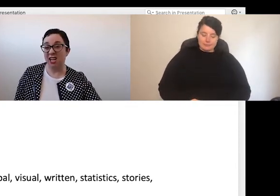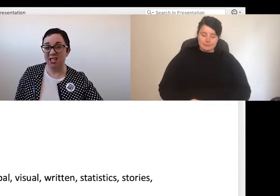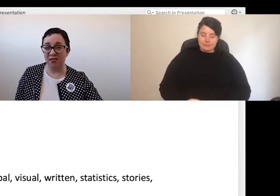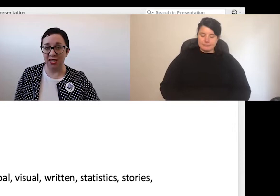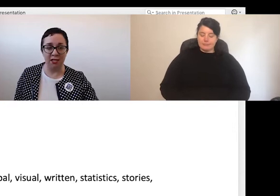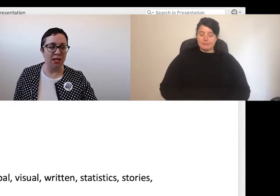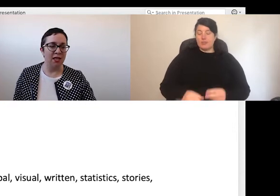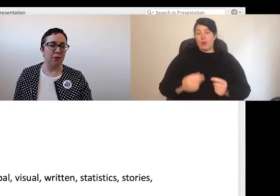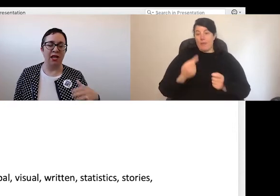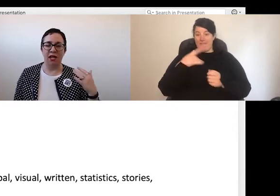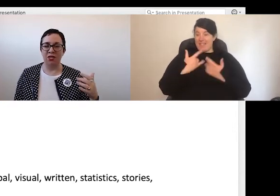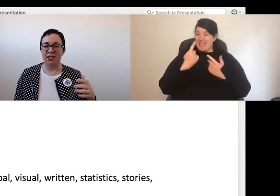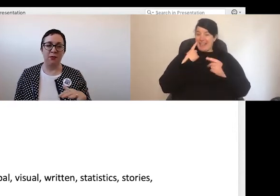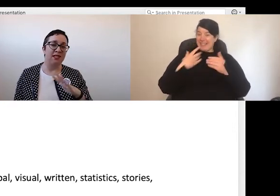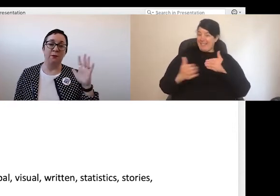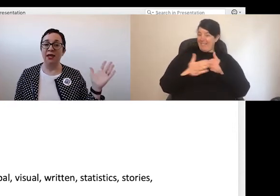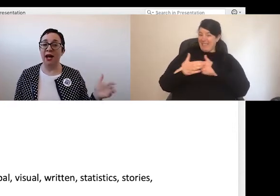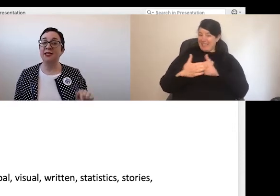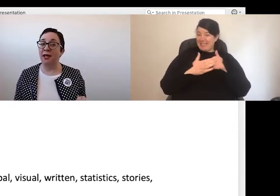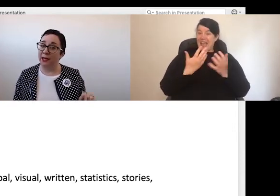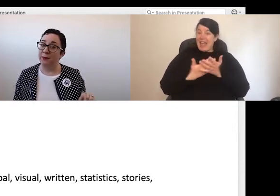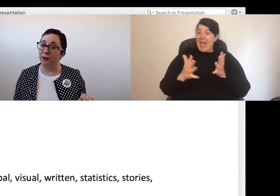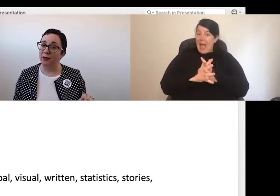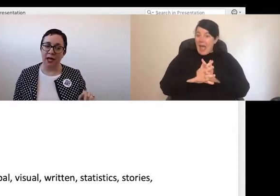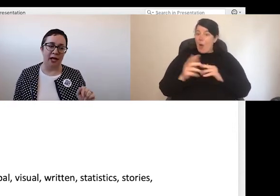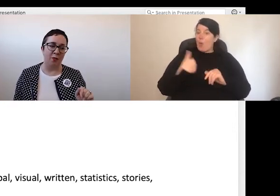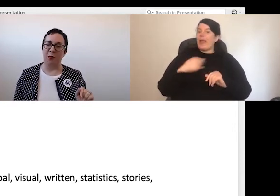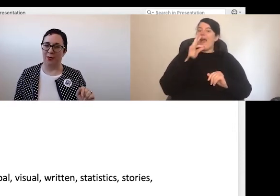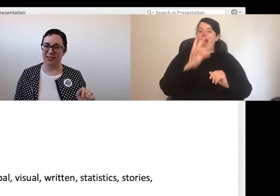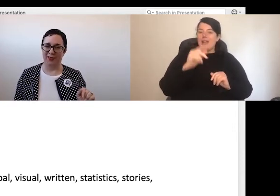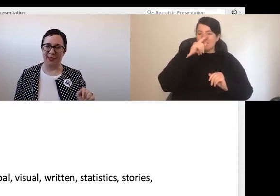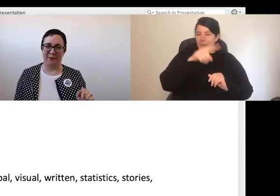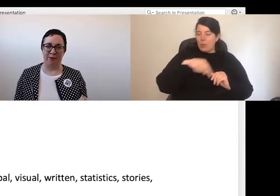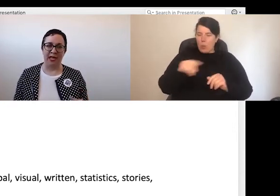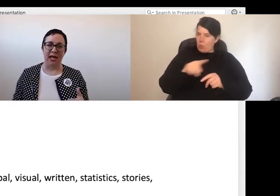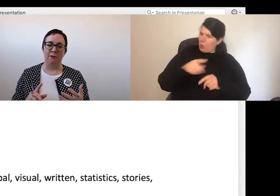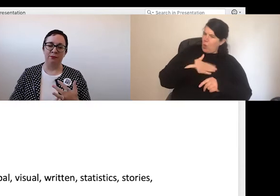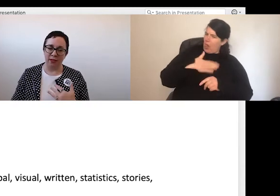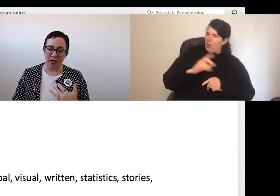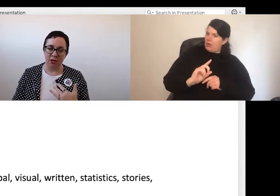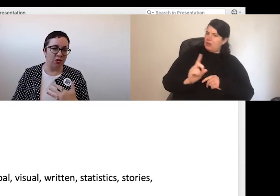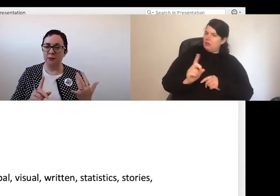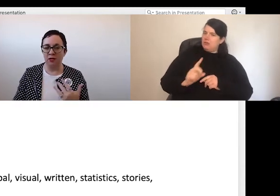easy fix that we can address this by simply asking people what works for them.